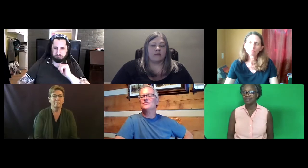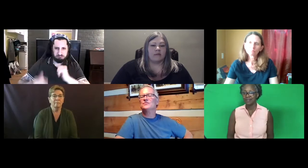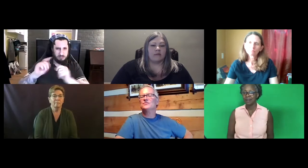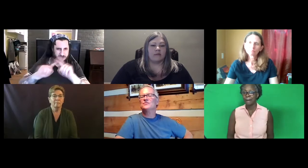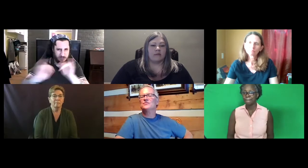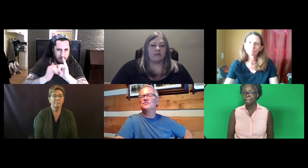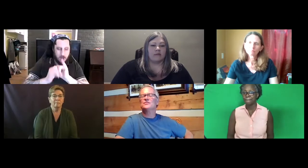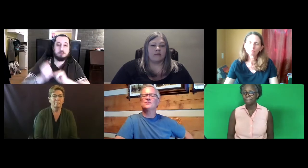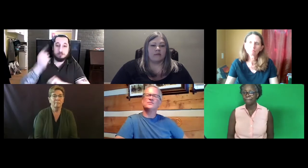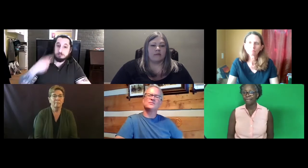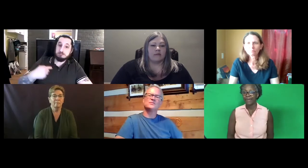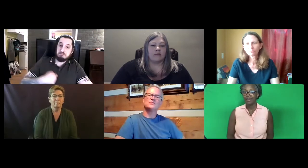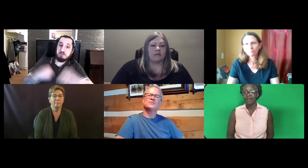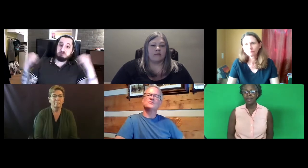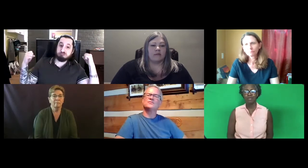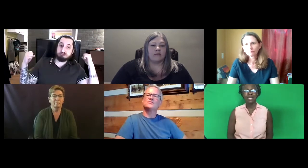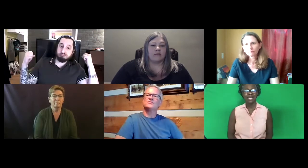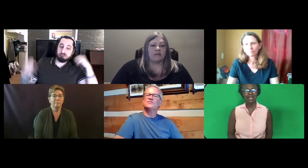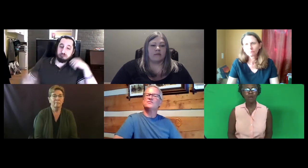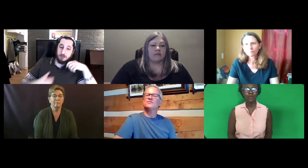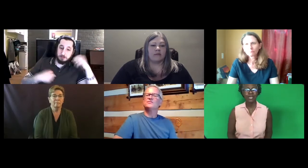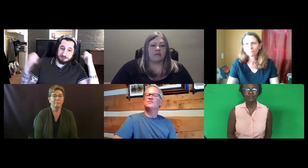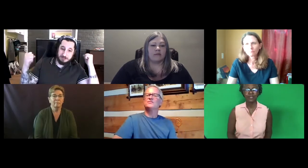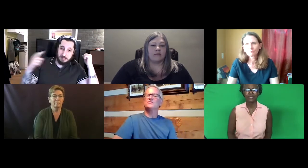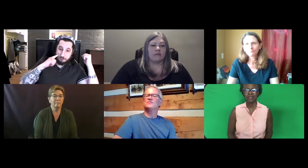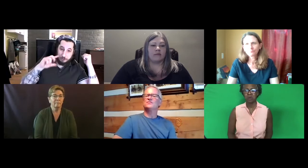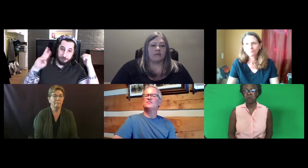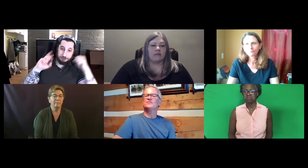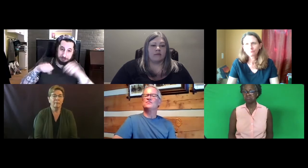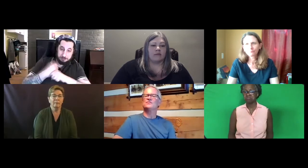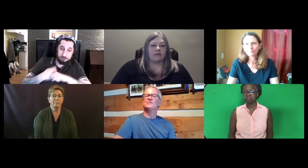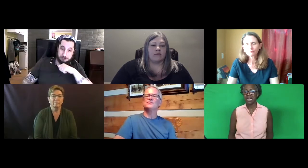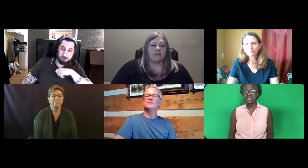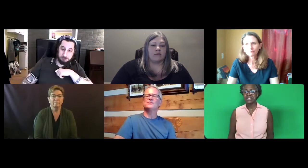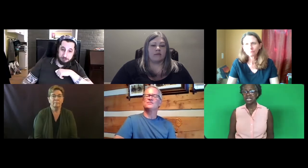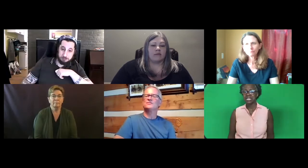And you might ask how are they different? Well, I can sign.